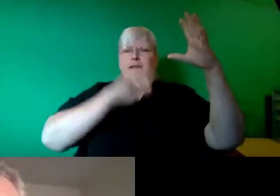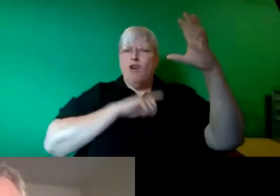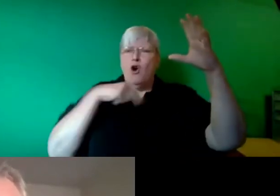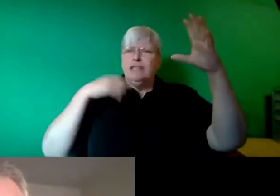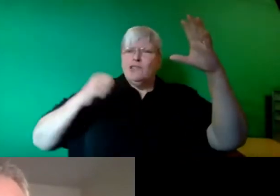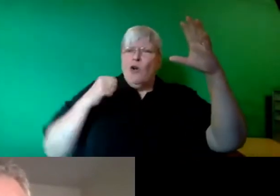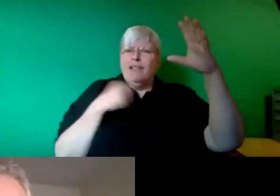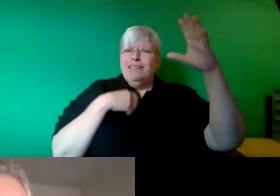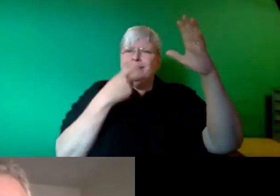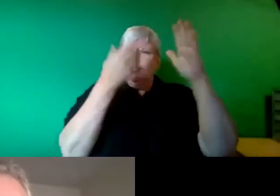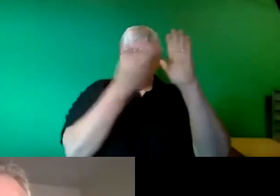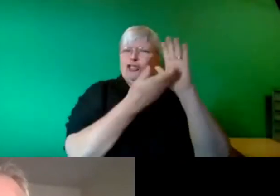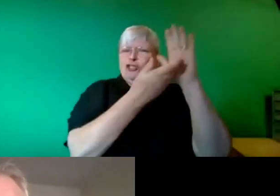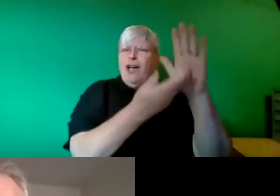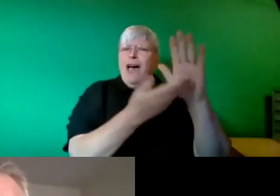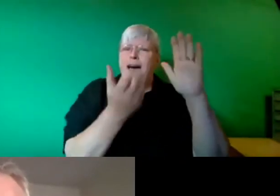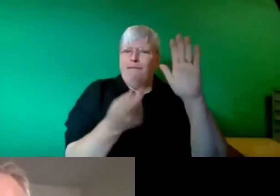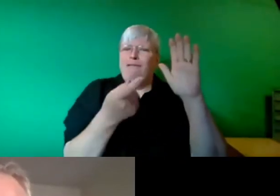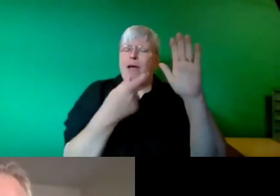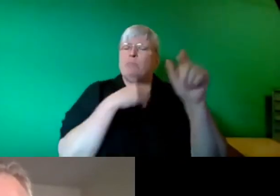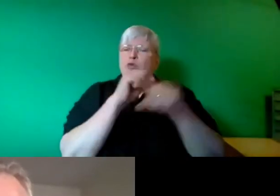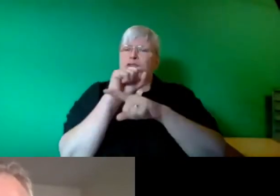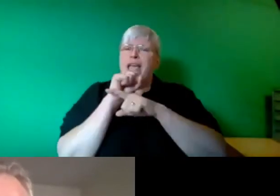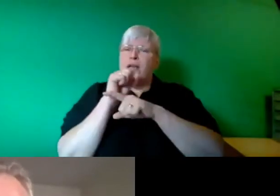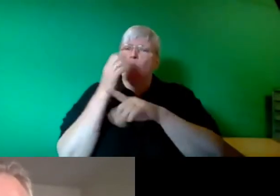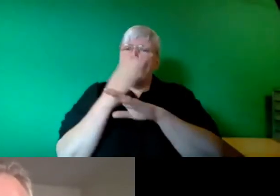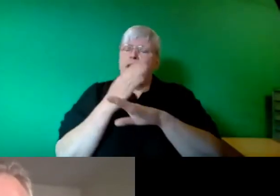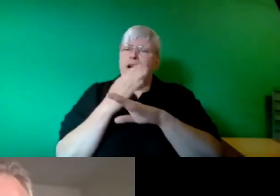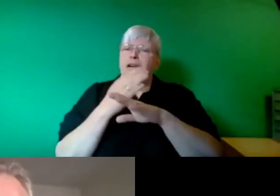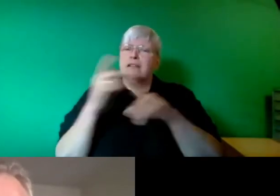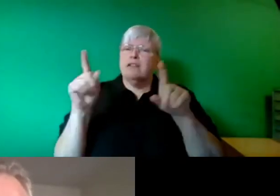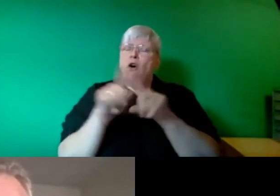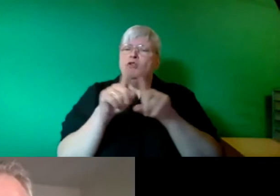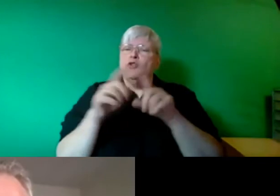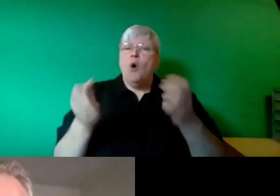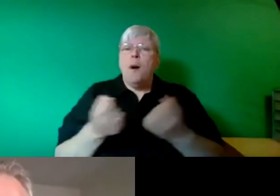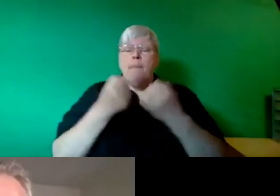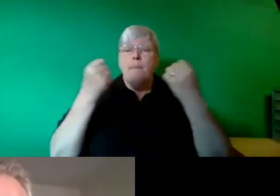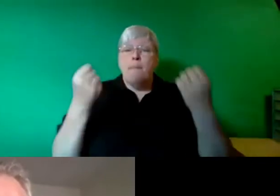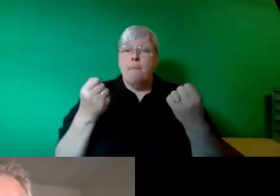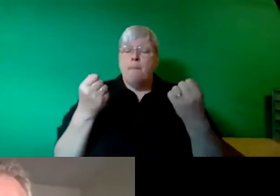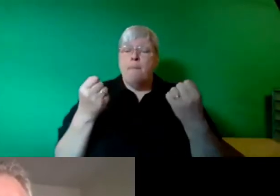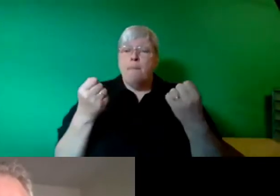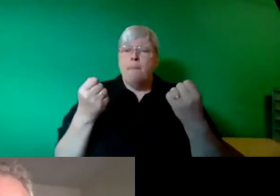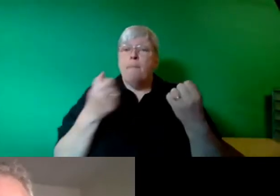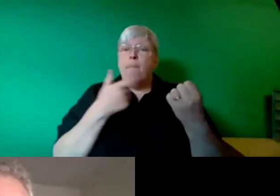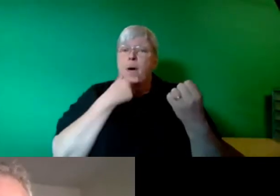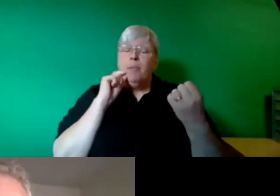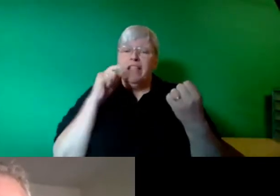protecting workers but also putting the issue of public energy into the discourse and I was